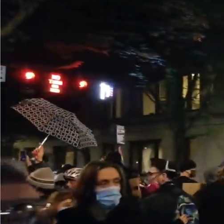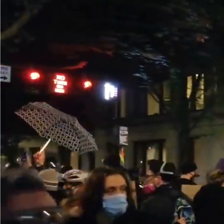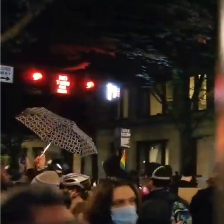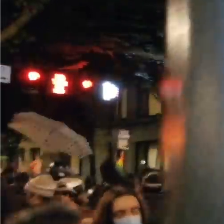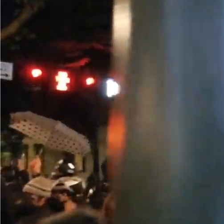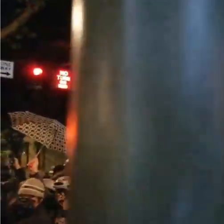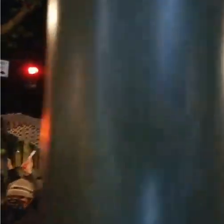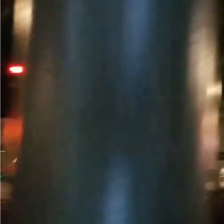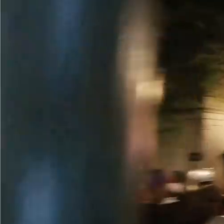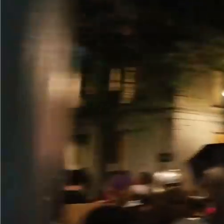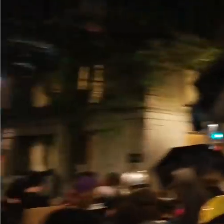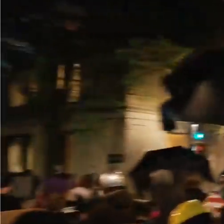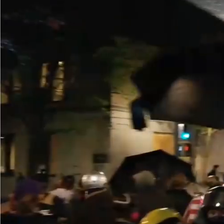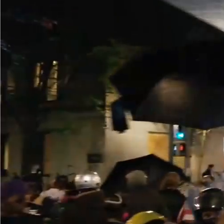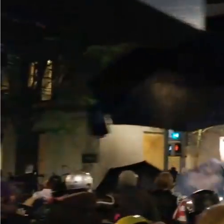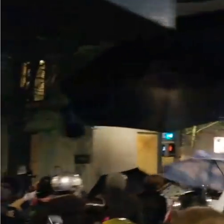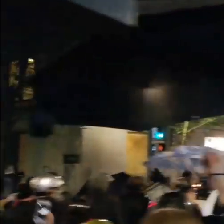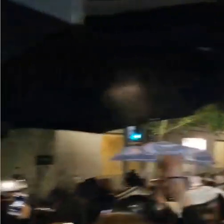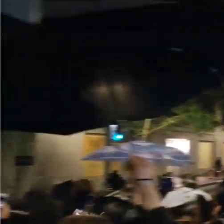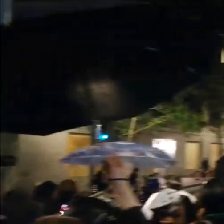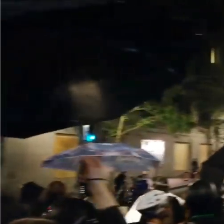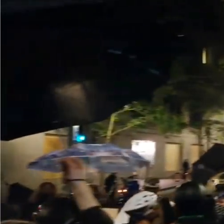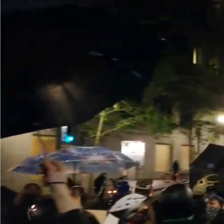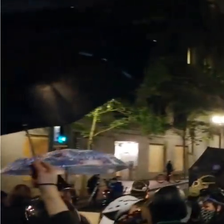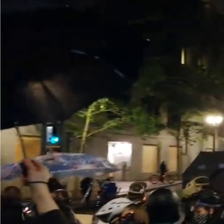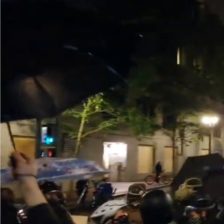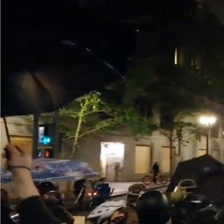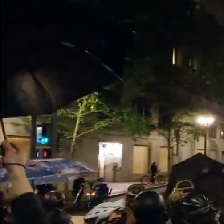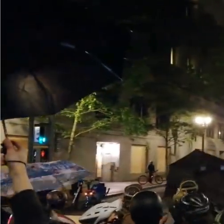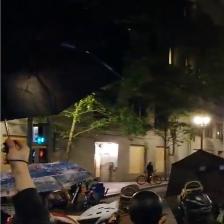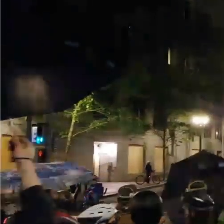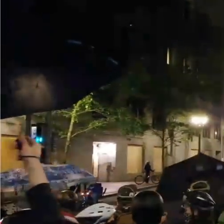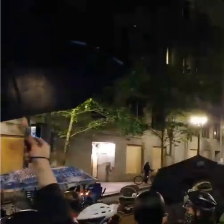It's not raining when this happened This was July 4th.